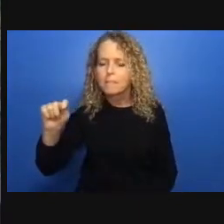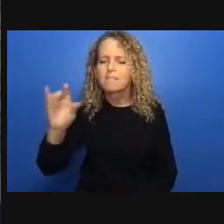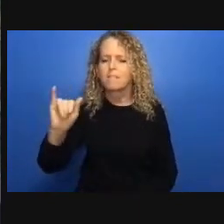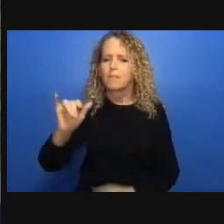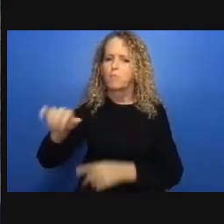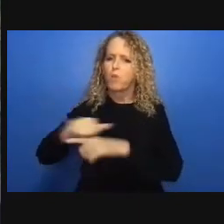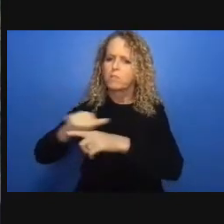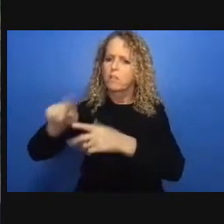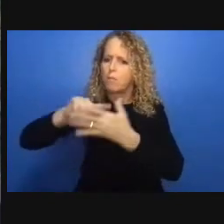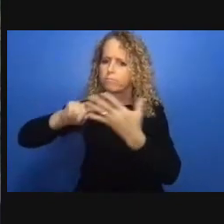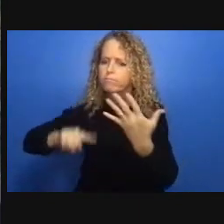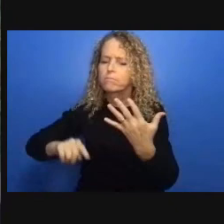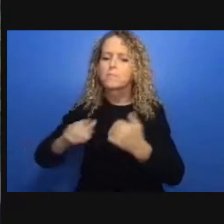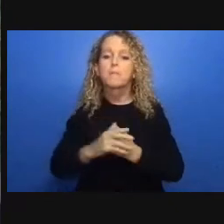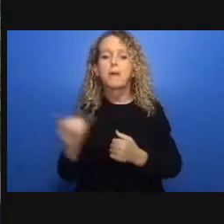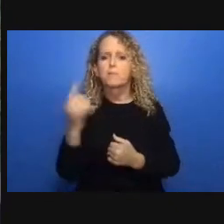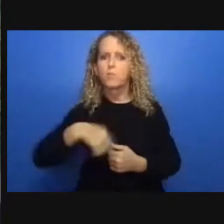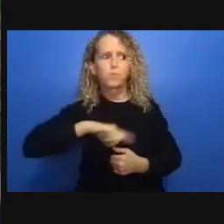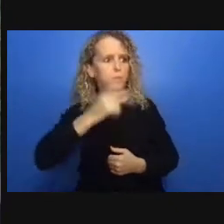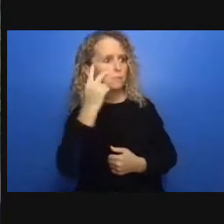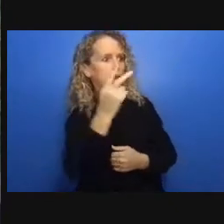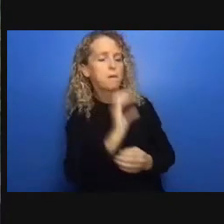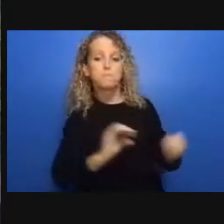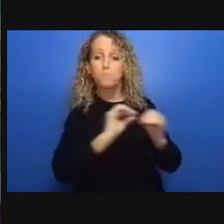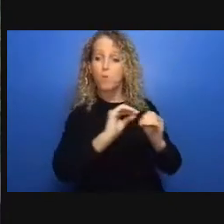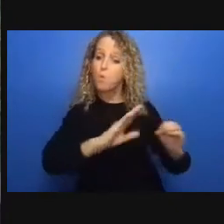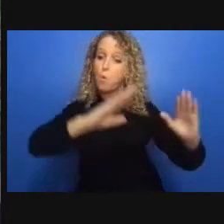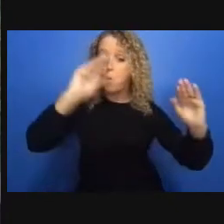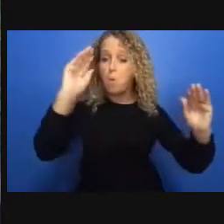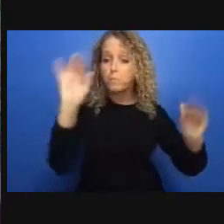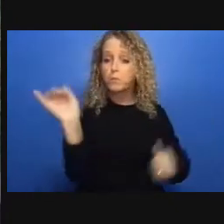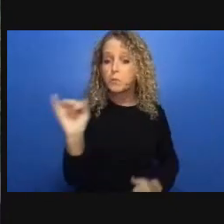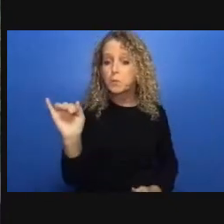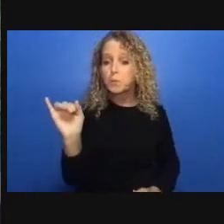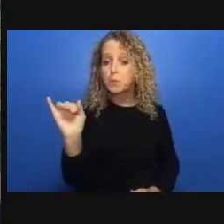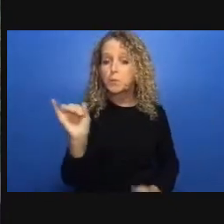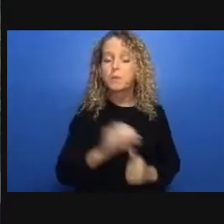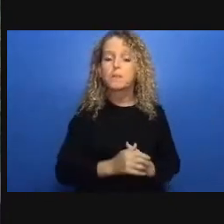collective responsibility and something that we as a public ensure for each other